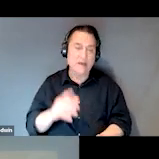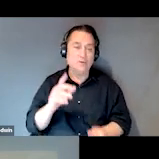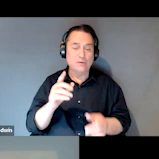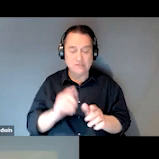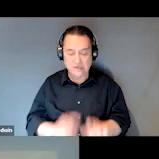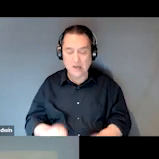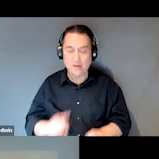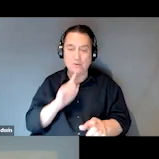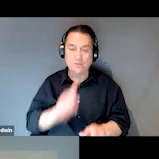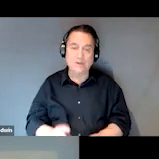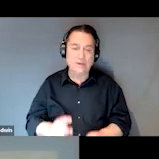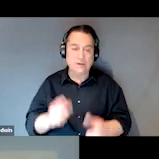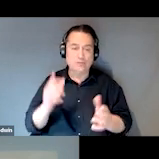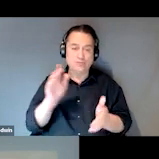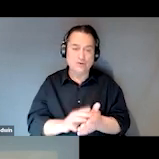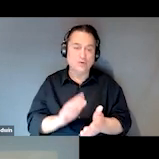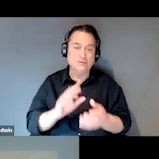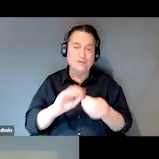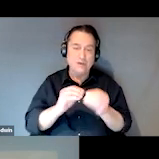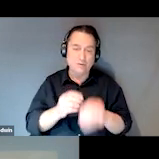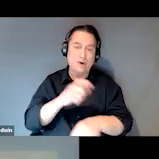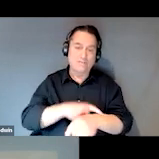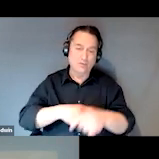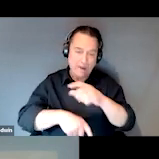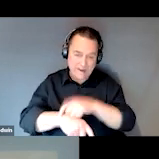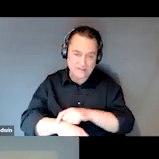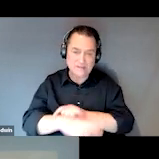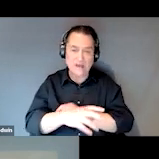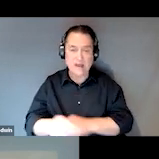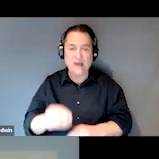of arrests and homelessness. And another nice benefit is,